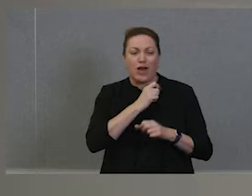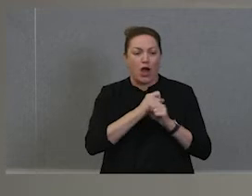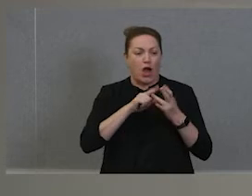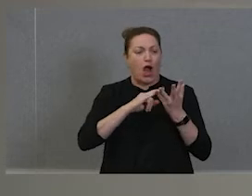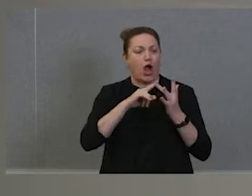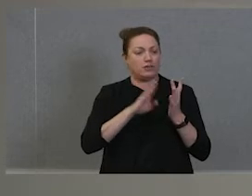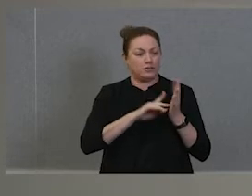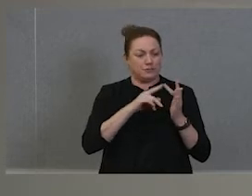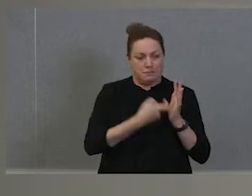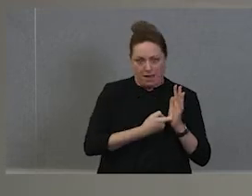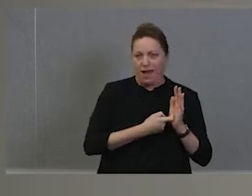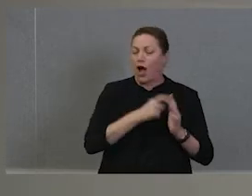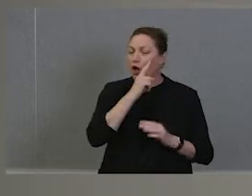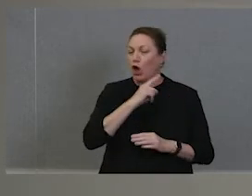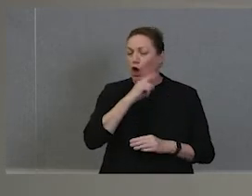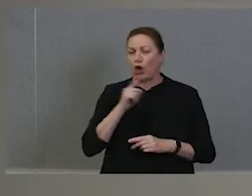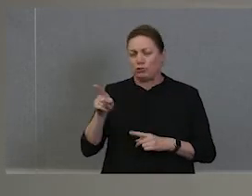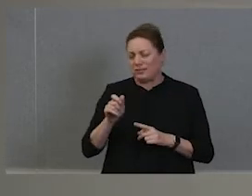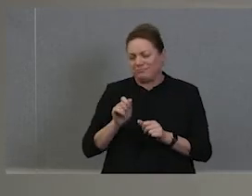an extraordinary advocate.